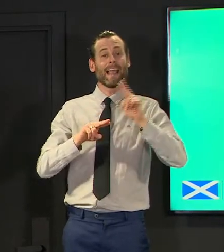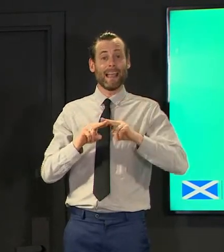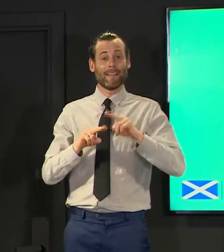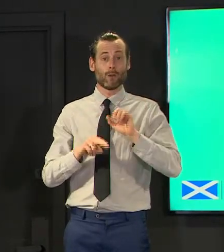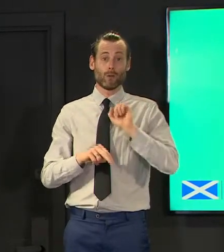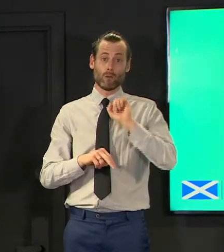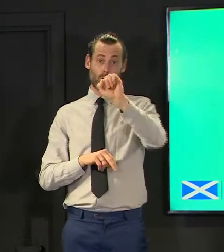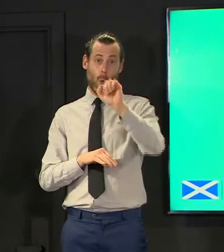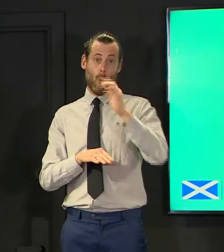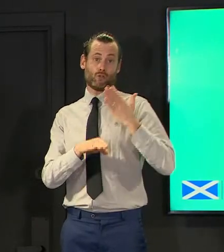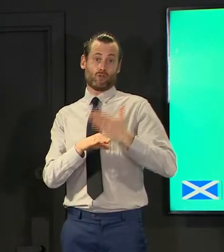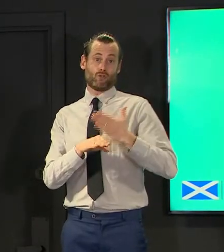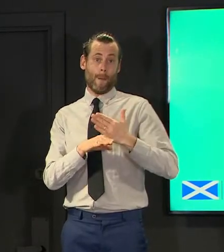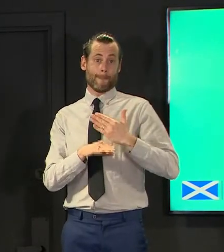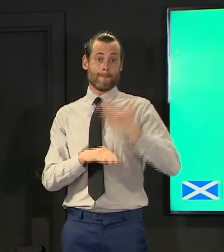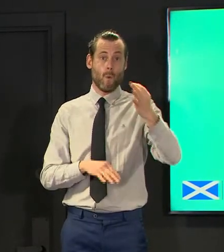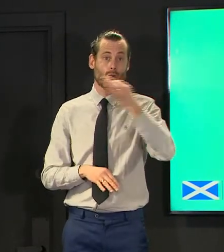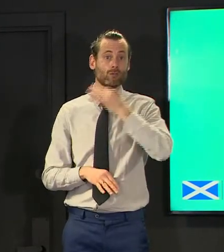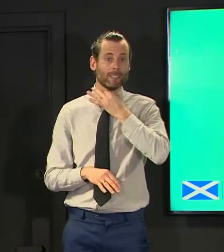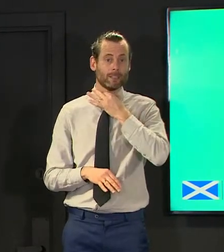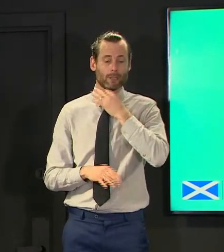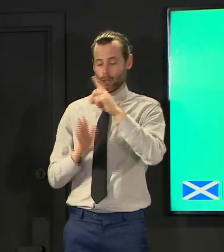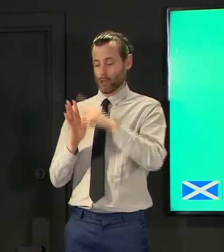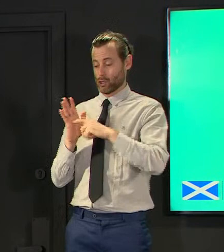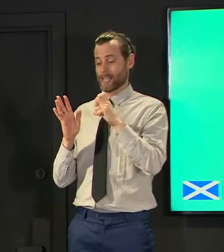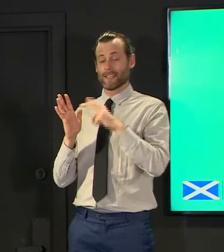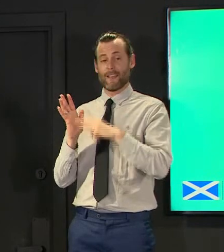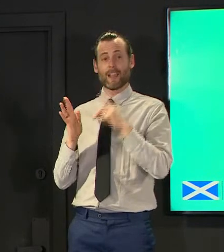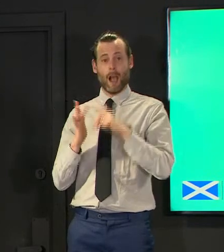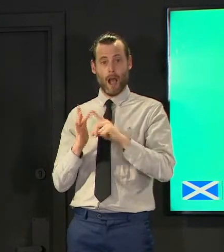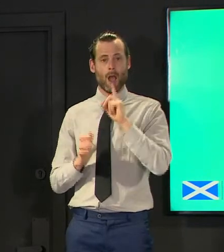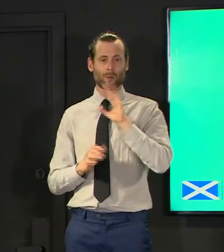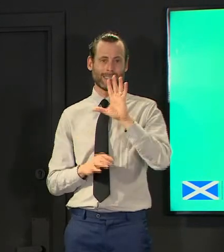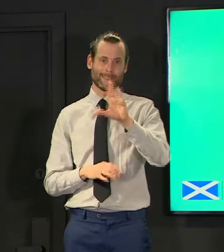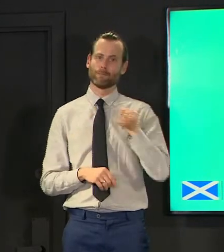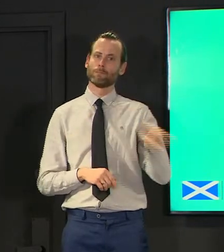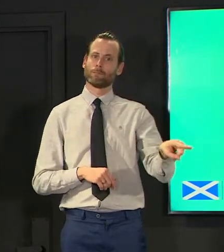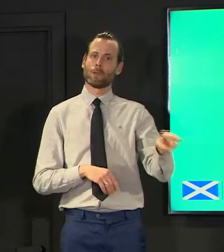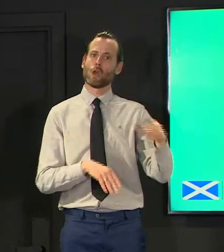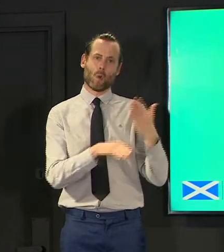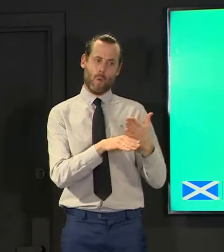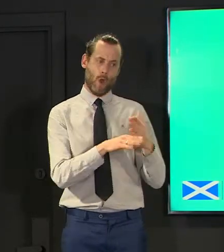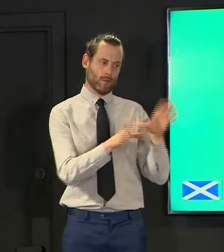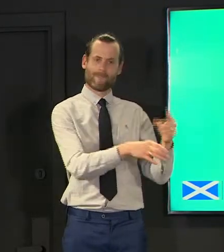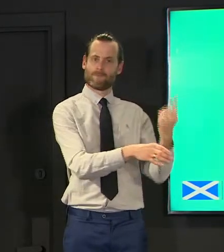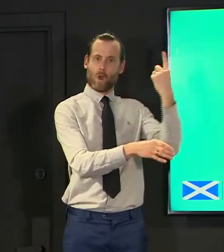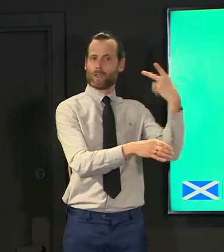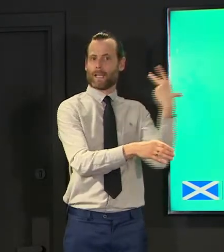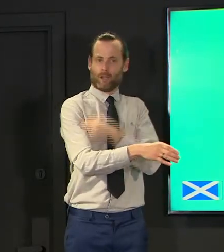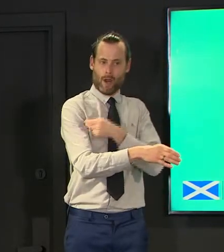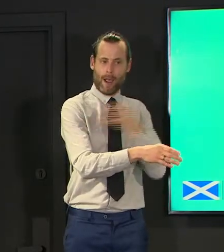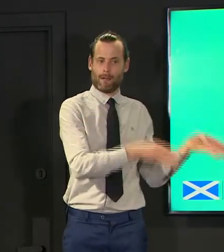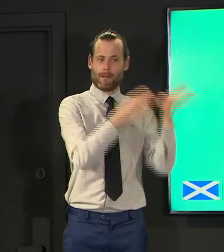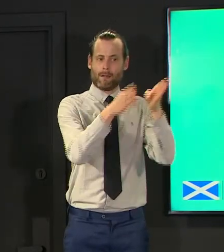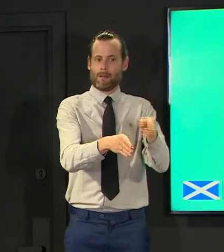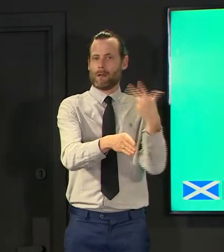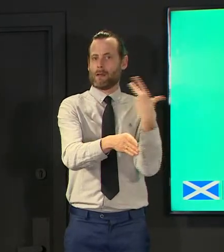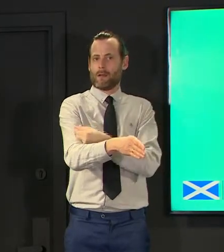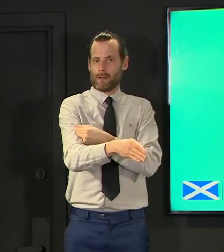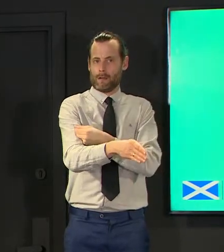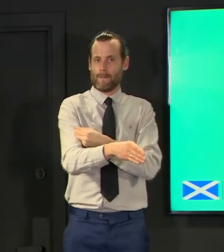prioritize by age for two reasons one because of the risk is higher as you move down and for